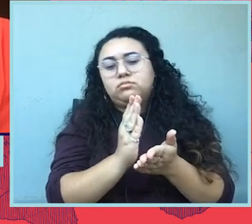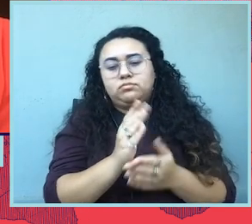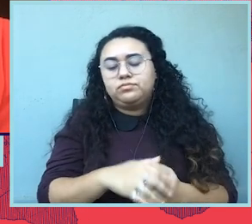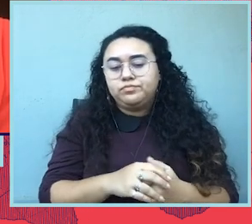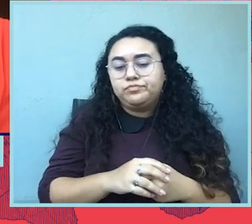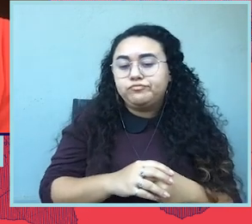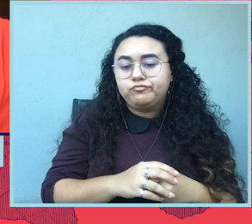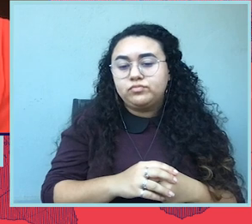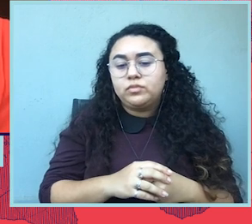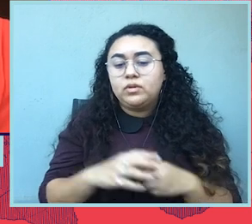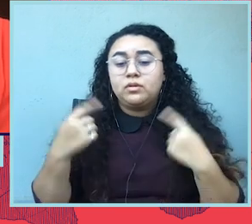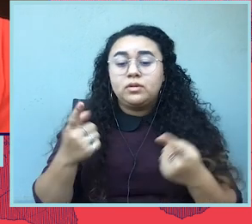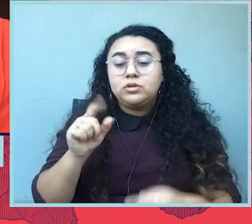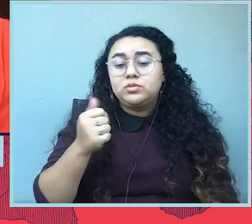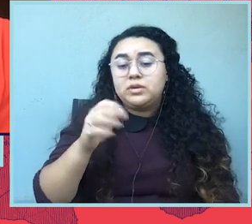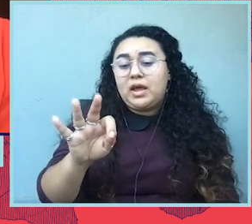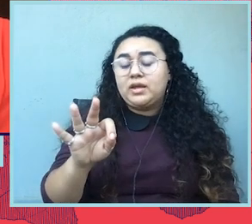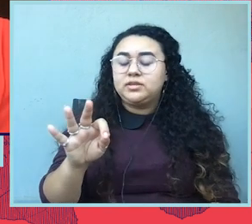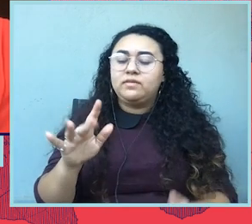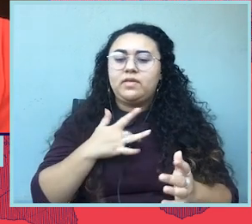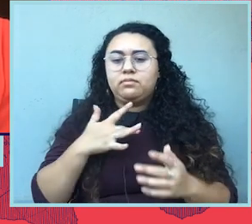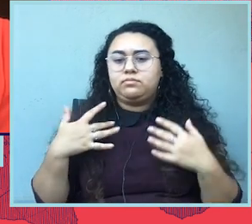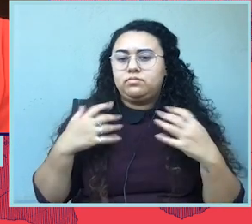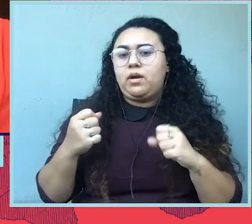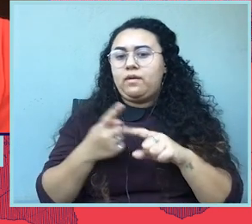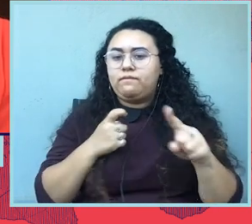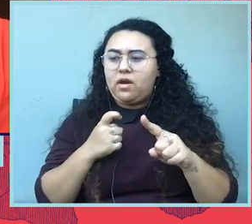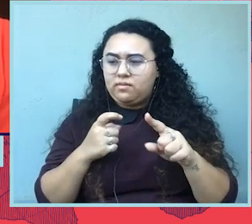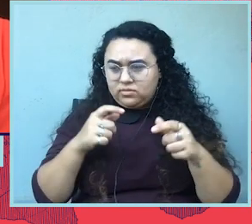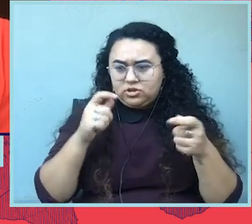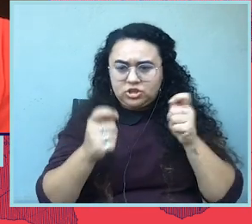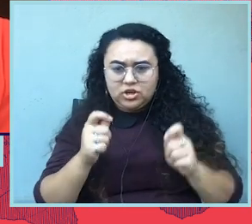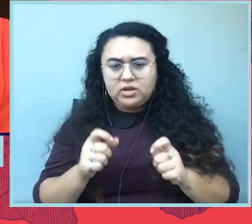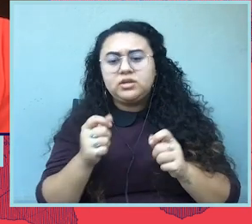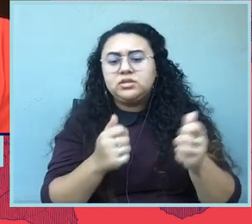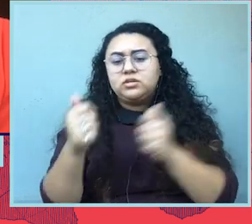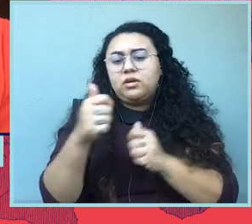But since 2019, emboldened by the reconfiguration of the Supreme Court, they've been introducing